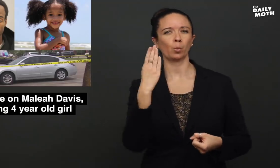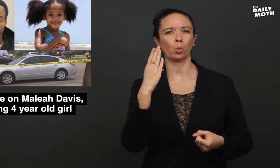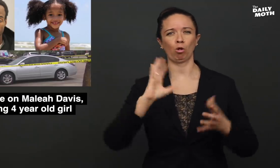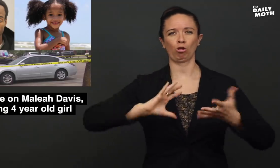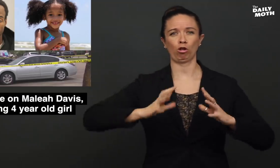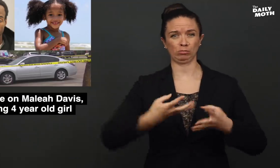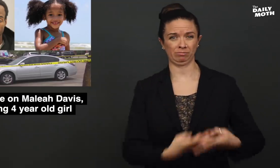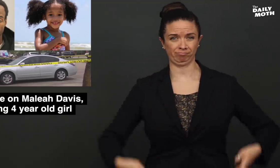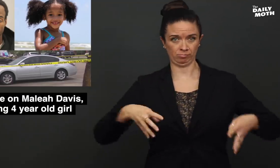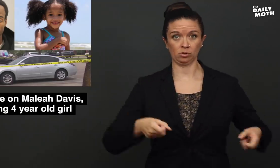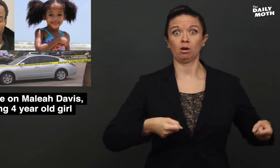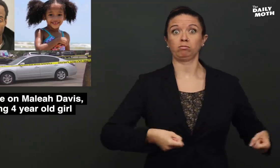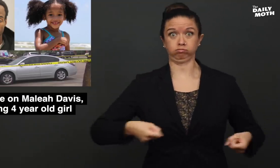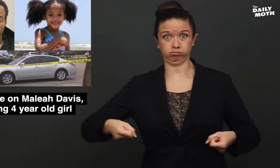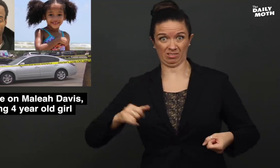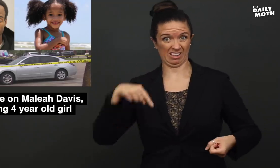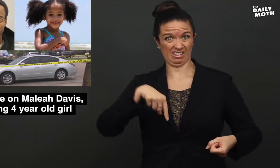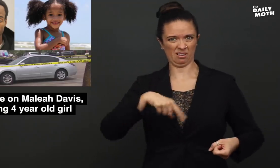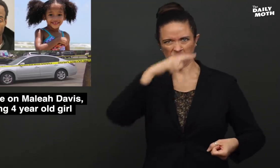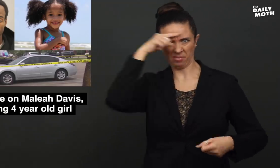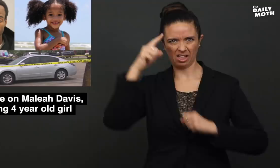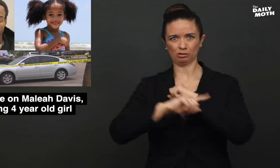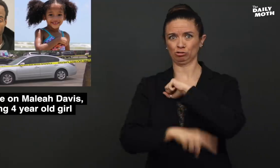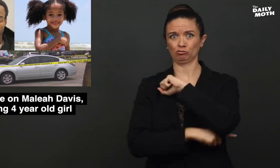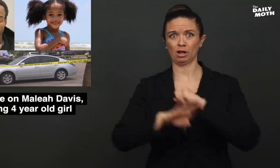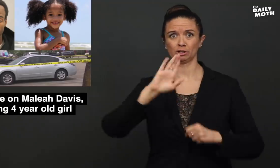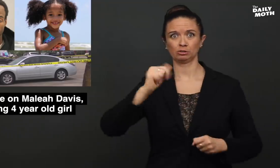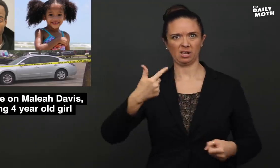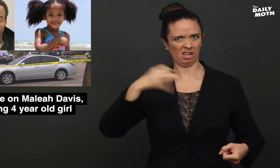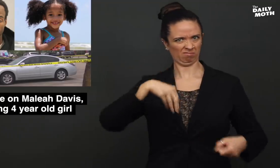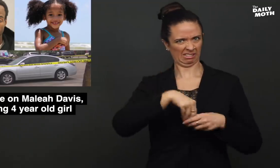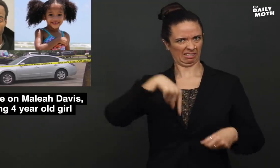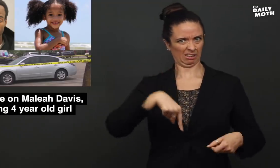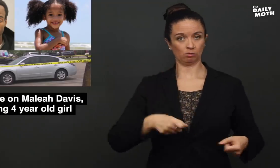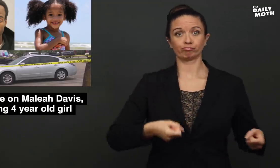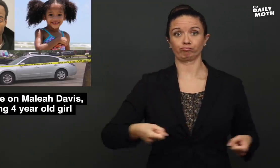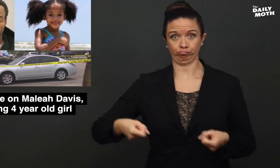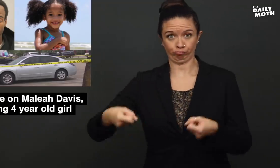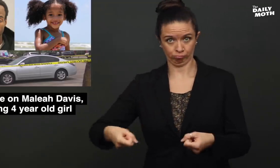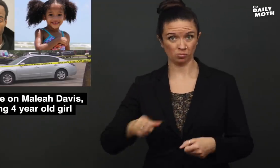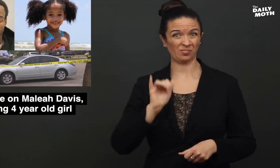a blue laundry basket with a black trash bag inside the laundry basket.